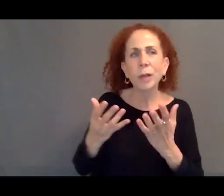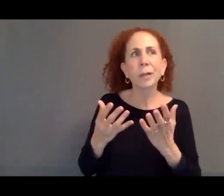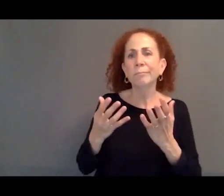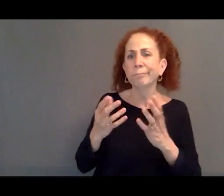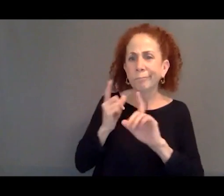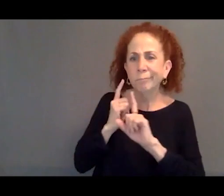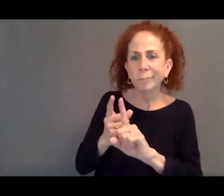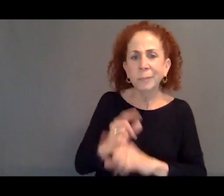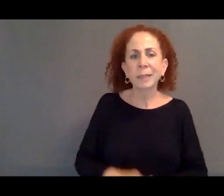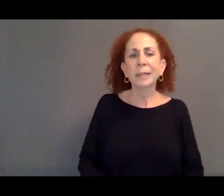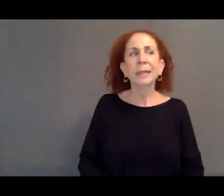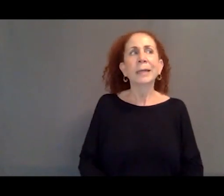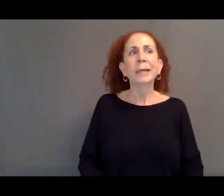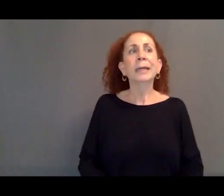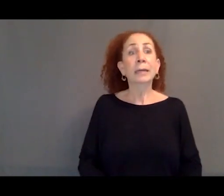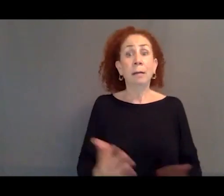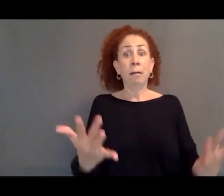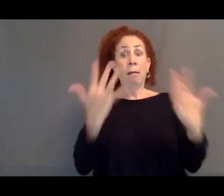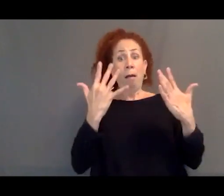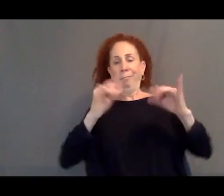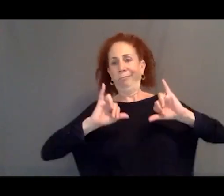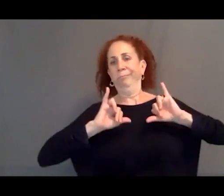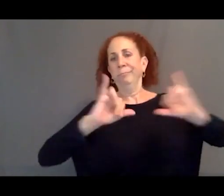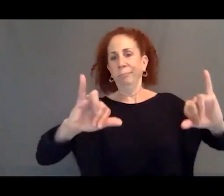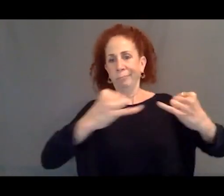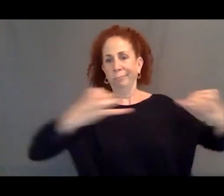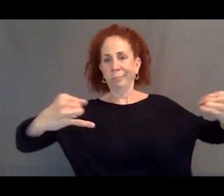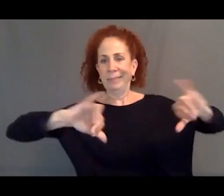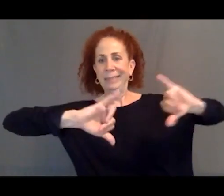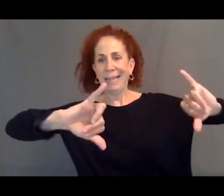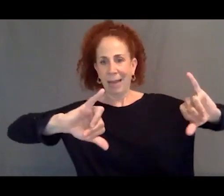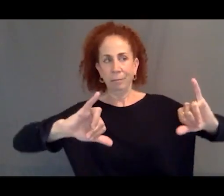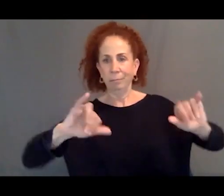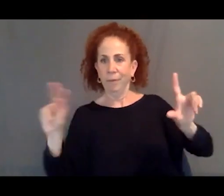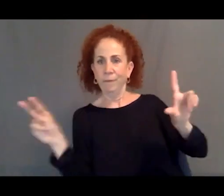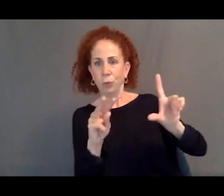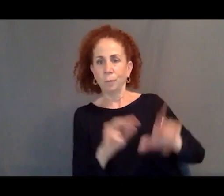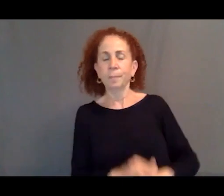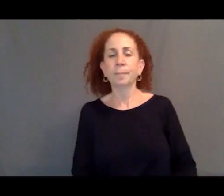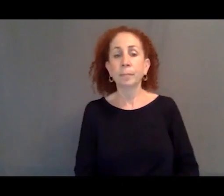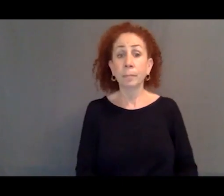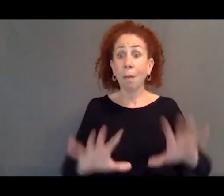the world at arm's length. But this isn't true everywhere.